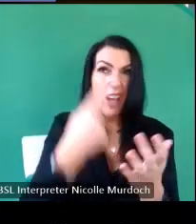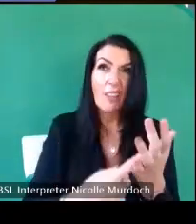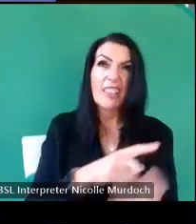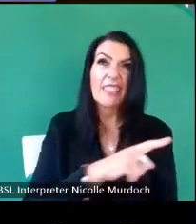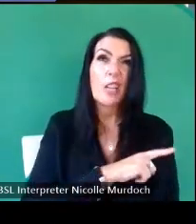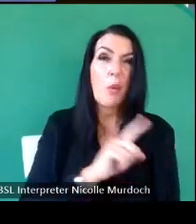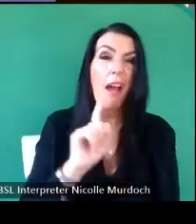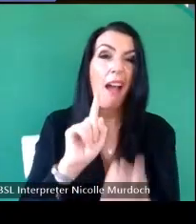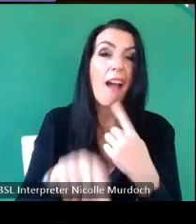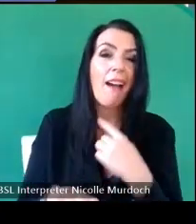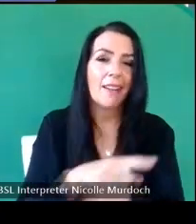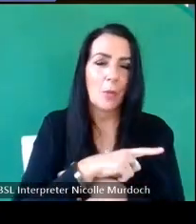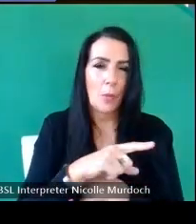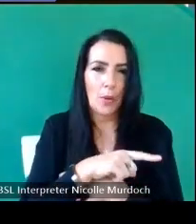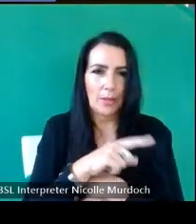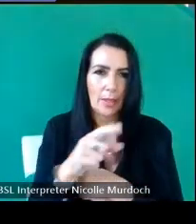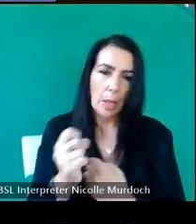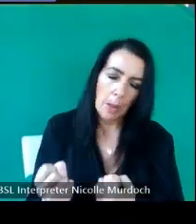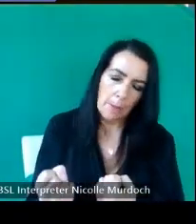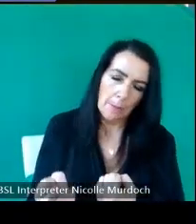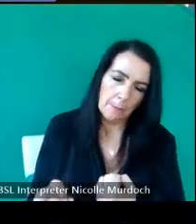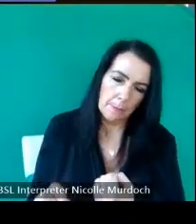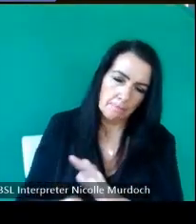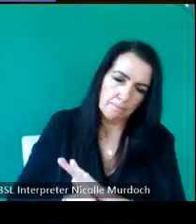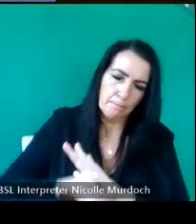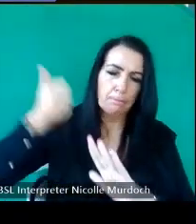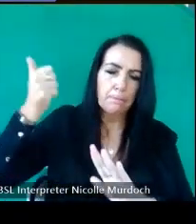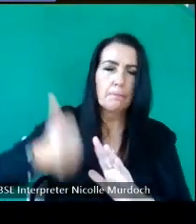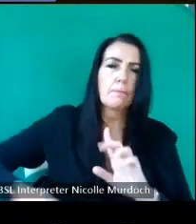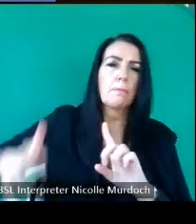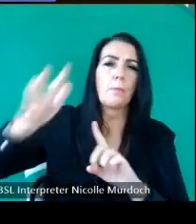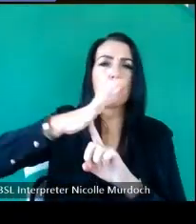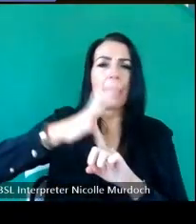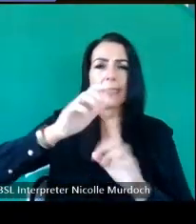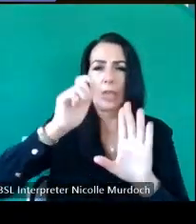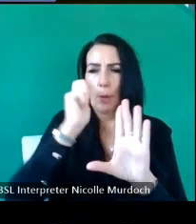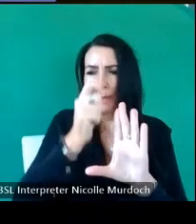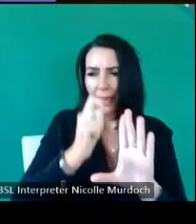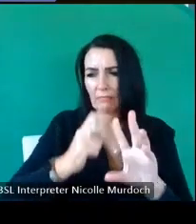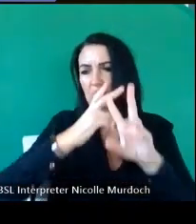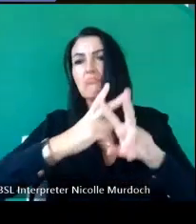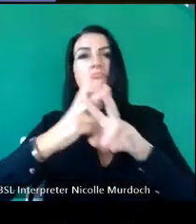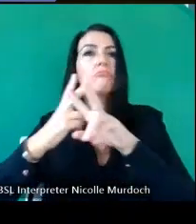that these are the Master Masons who oversaw the work The North Door was the main entrance to the